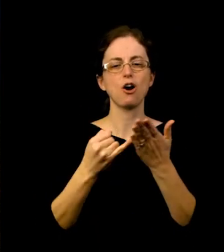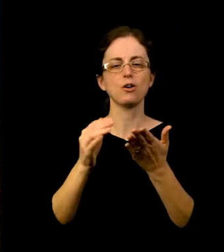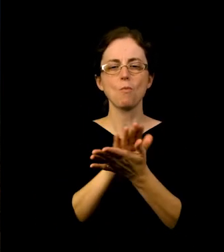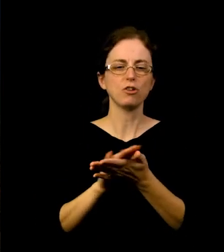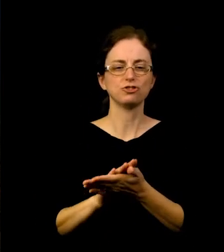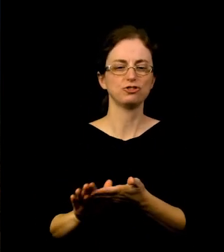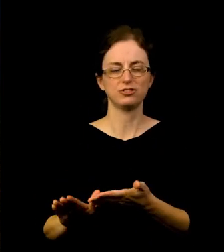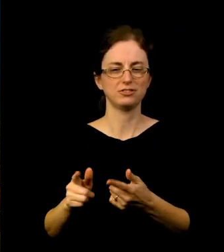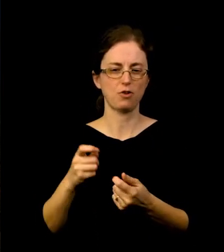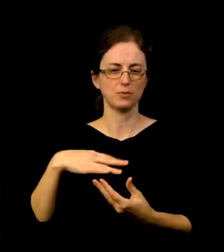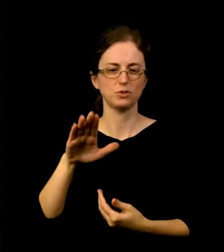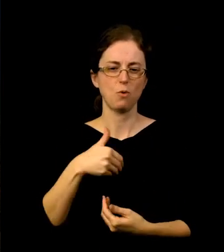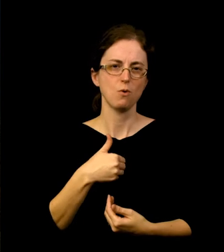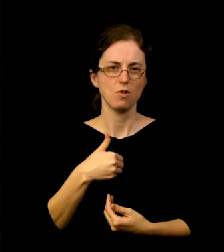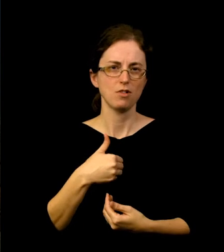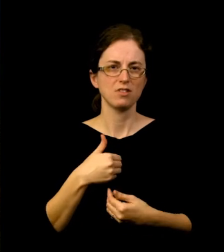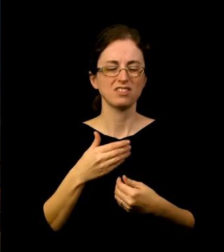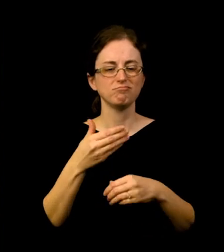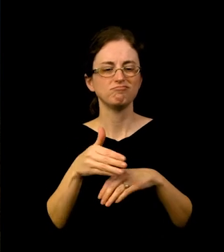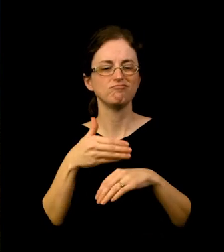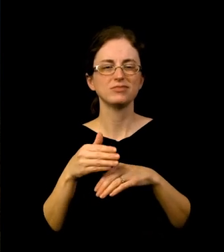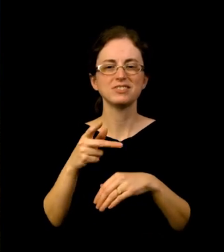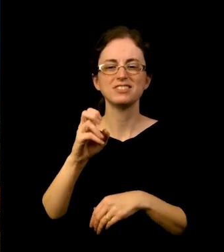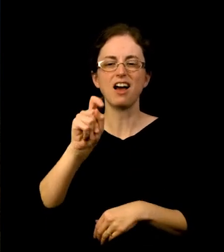There's no question that each and every one of our souls could use a good washing once in a while.